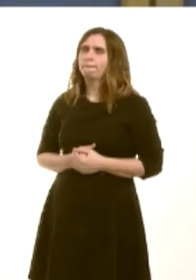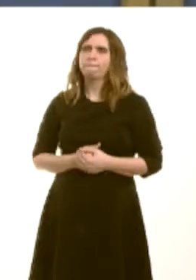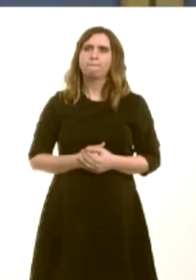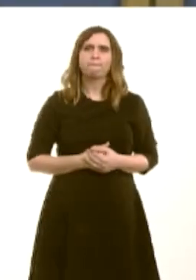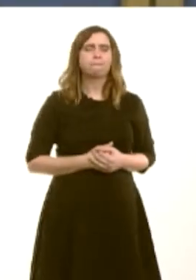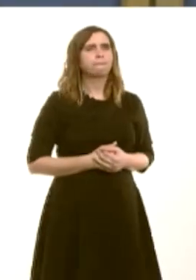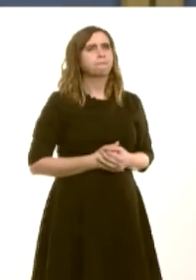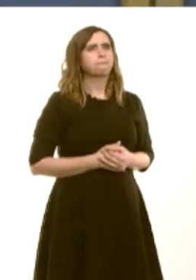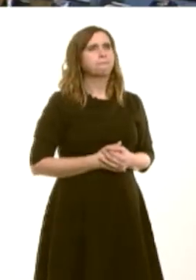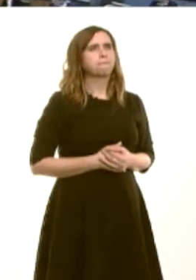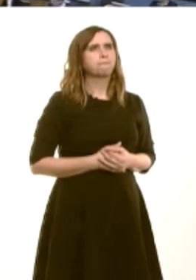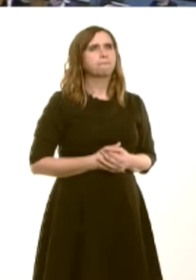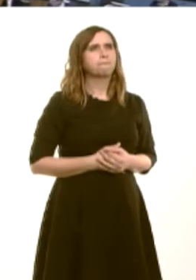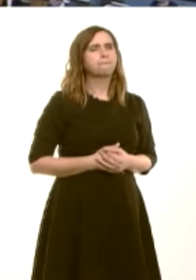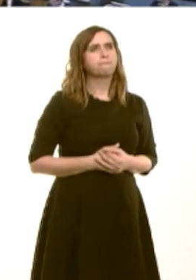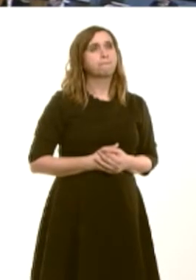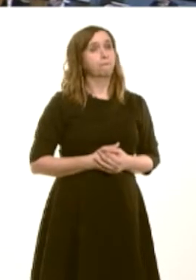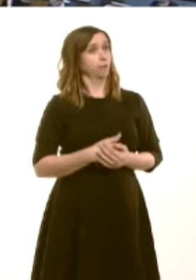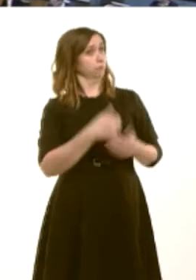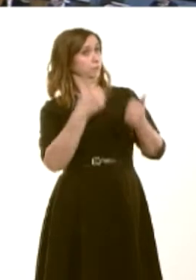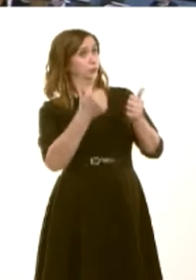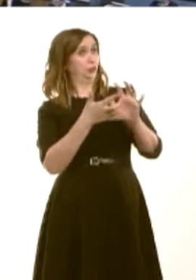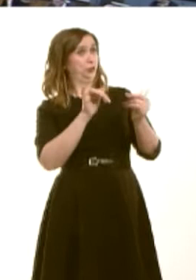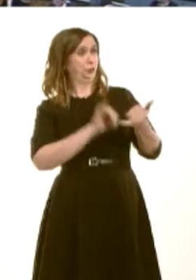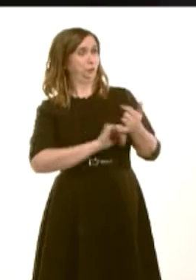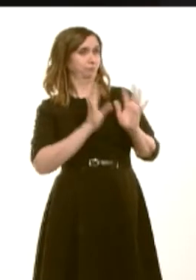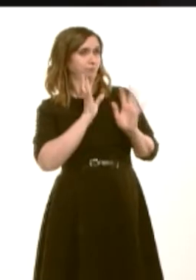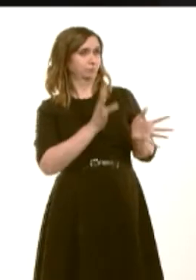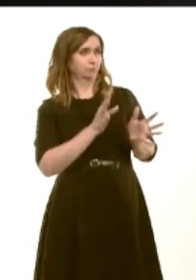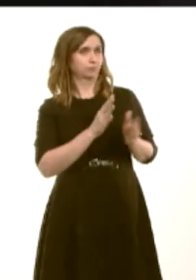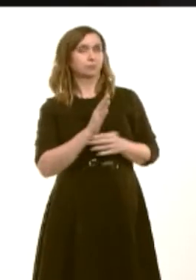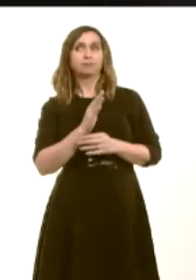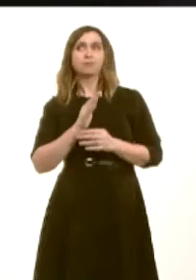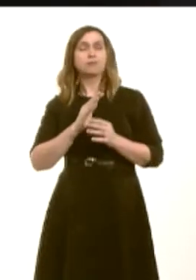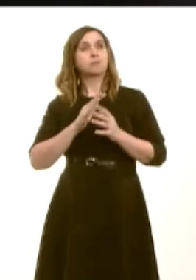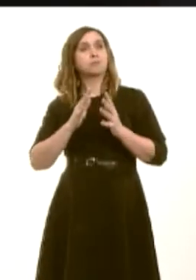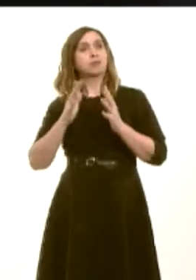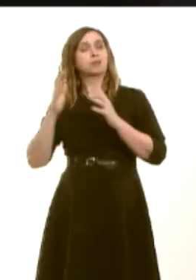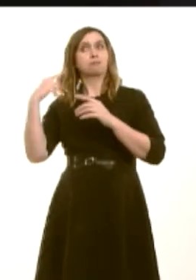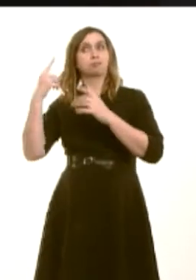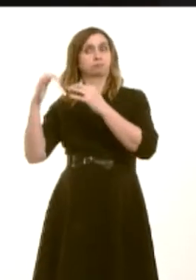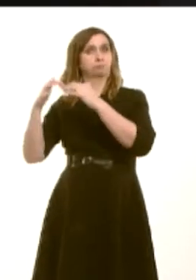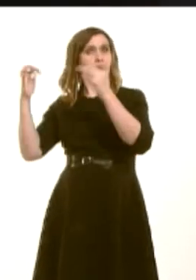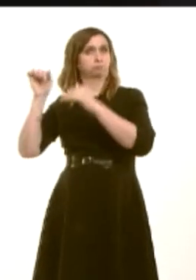led, both now and in years gone by. Byron Davies: First Minister, a really good news story is the Westminster Governmentís increased childcare provision, and especially